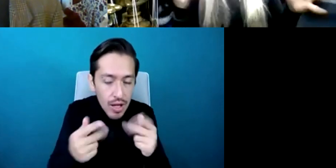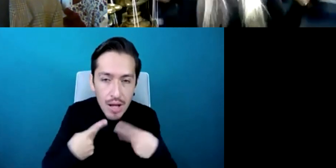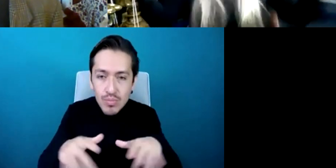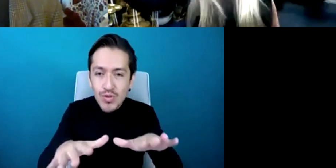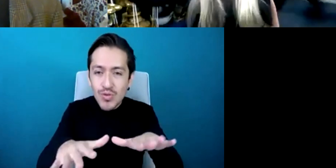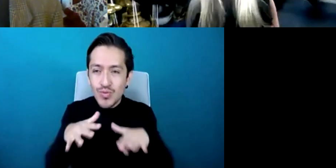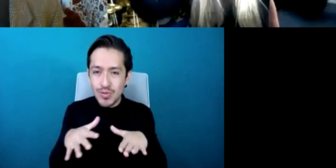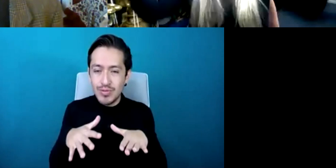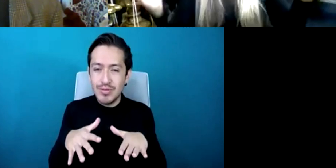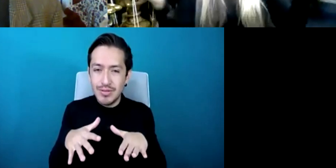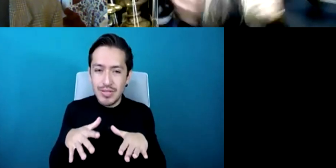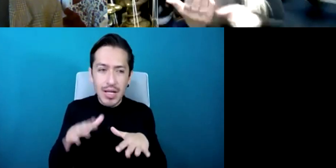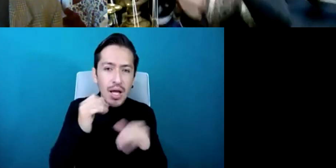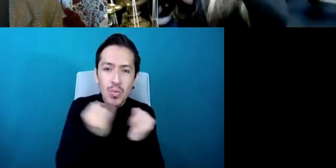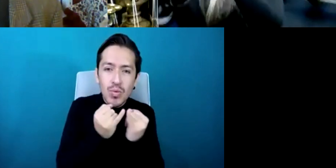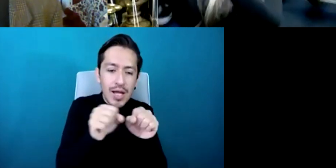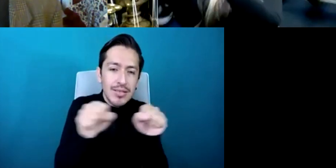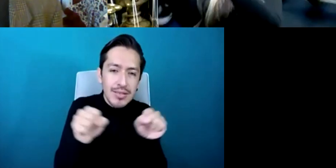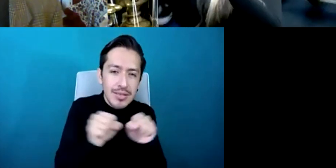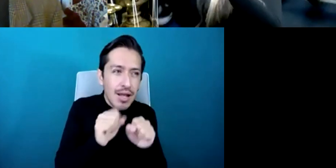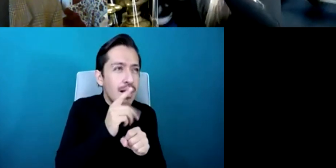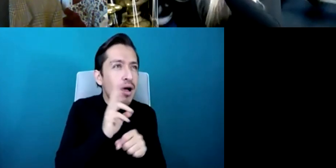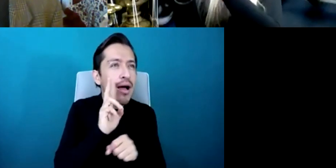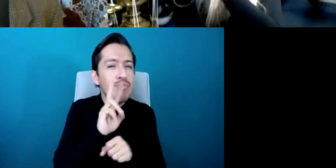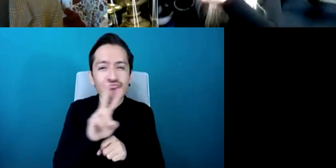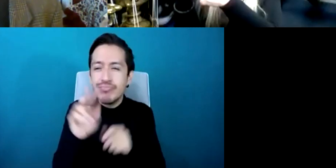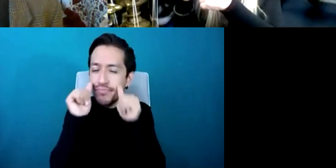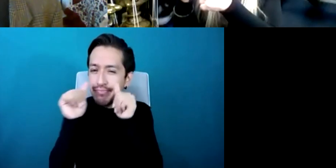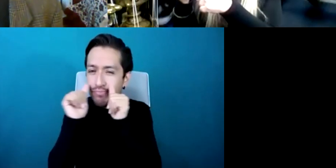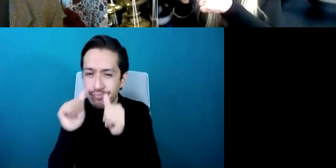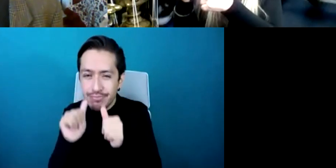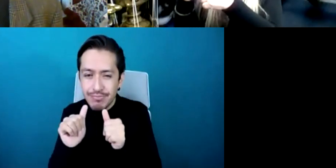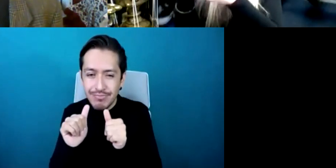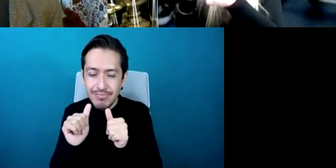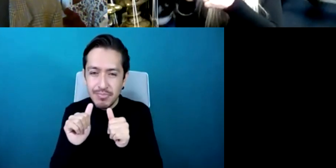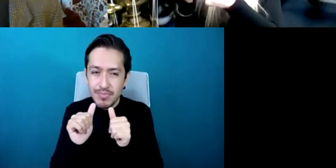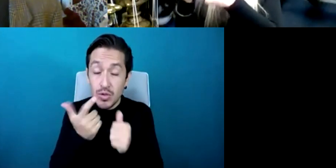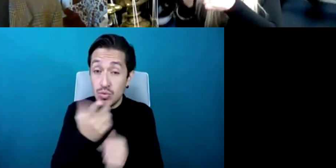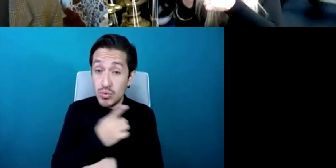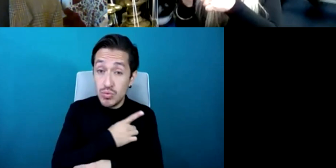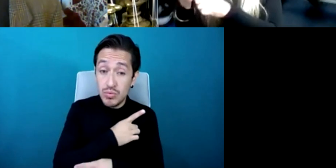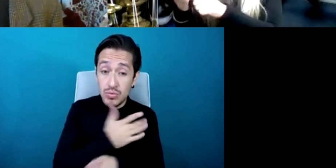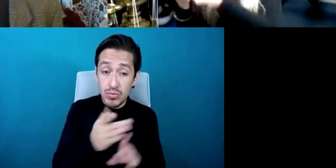of other aspects rather than what the music says on the page so it really is the difference between